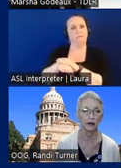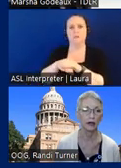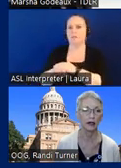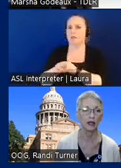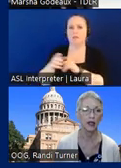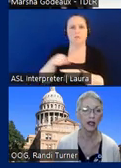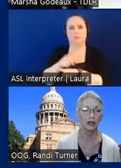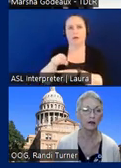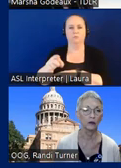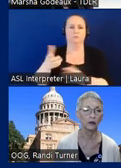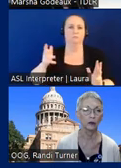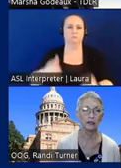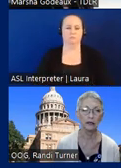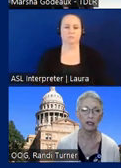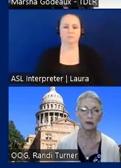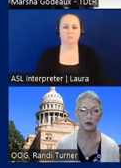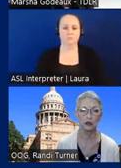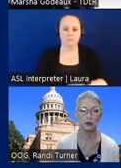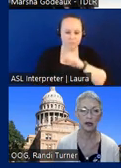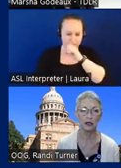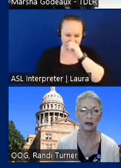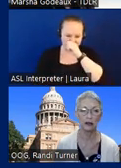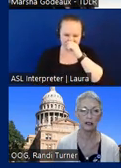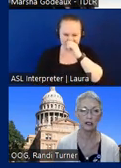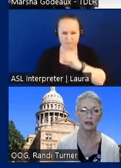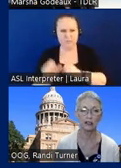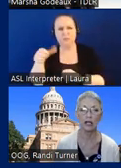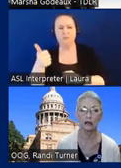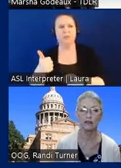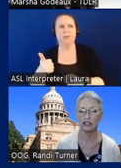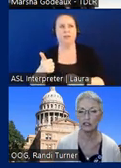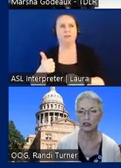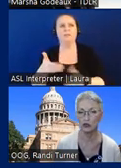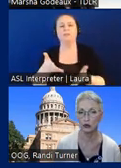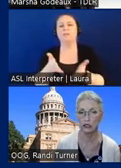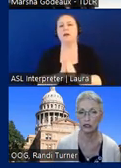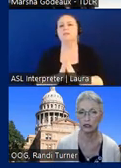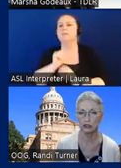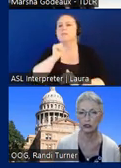okay and there was something else before to about and they're asking if it's not fixed storage so